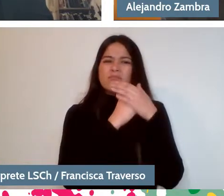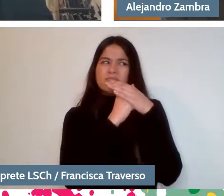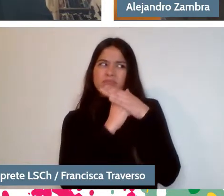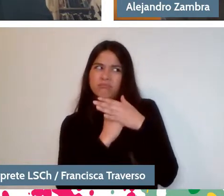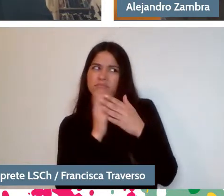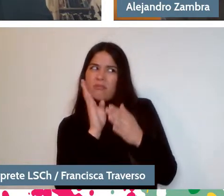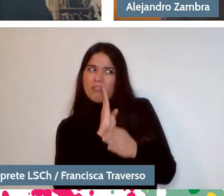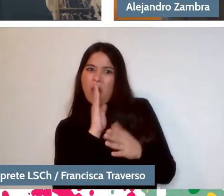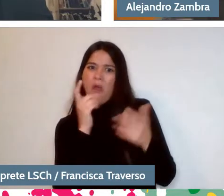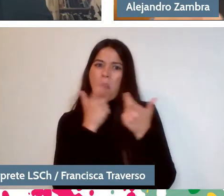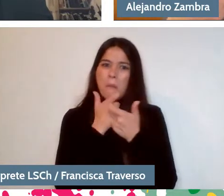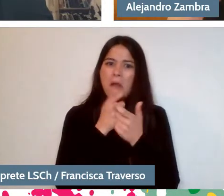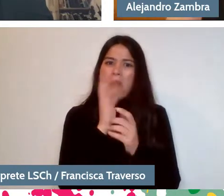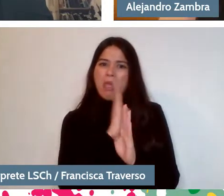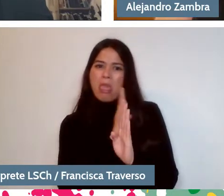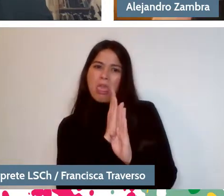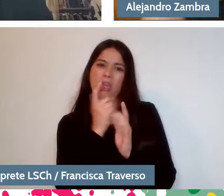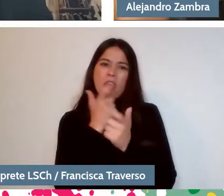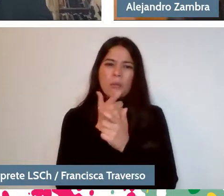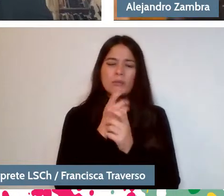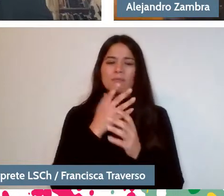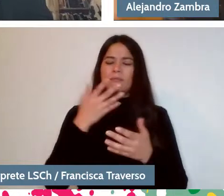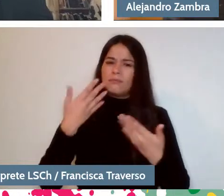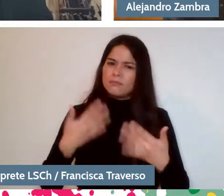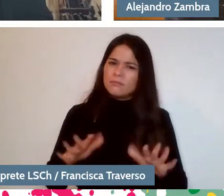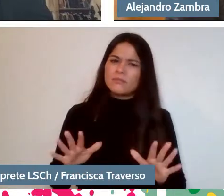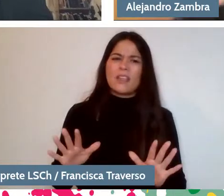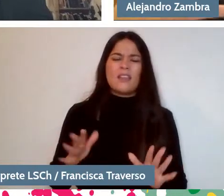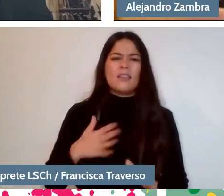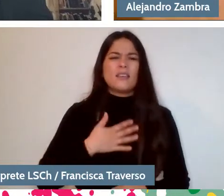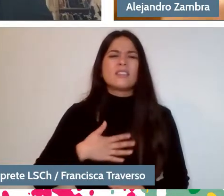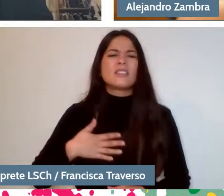And in the end I feel that humor is...